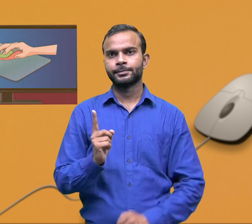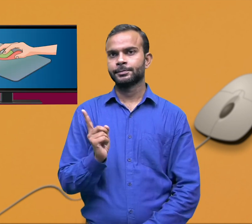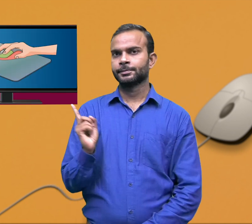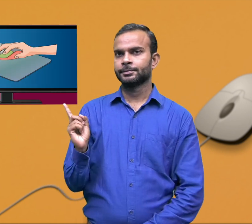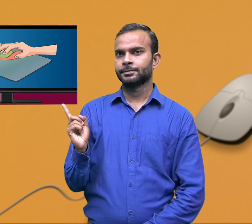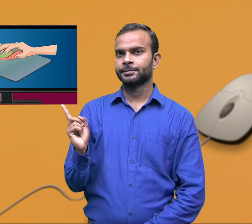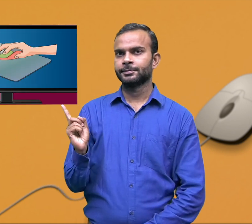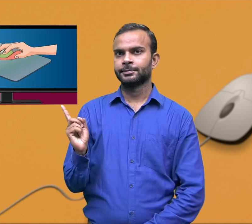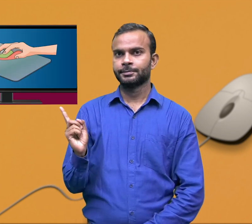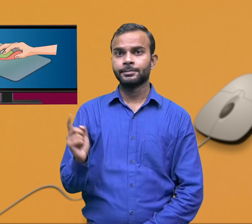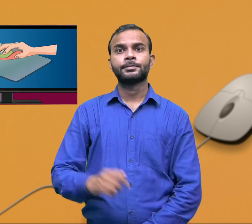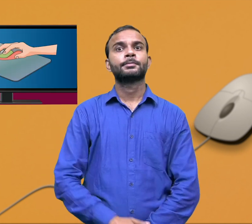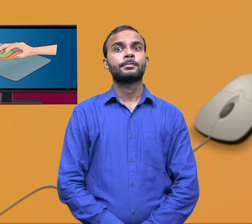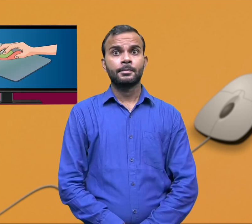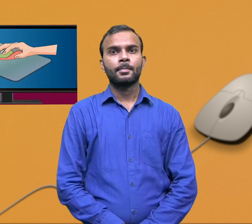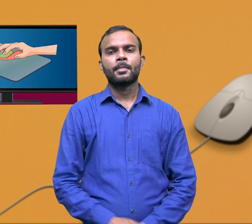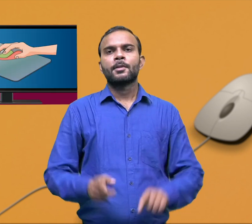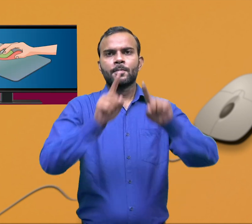Next is, clicking